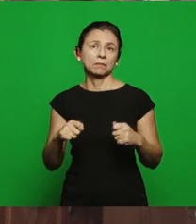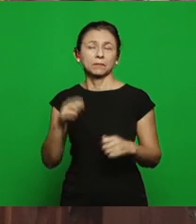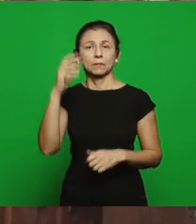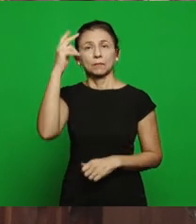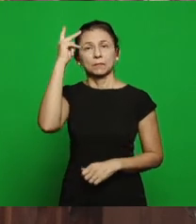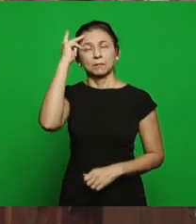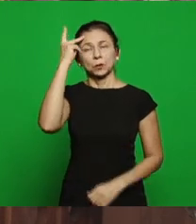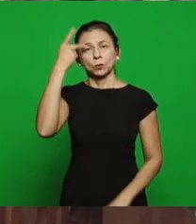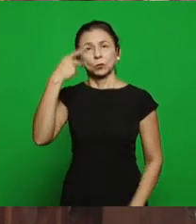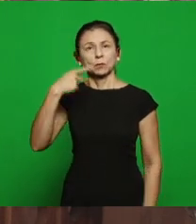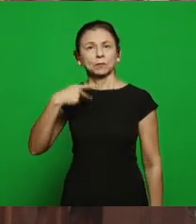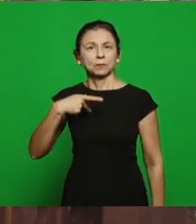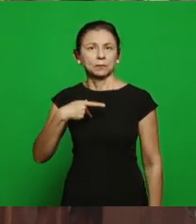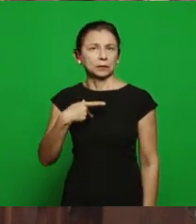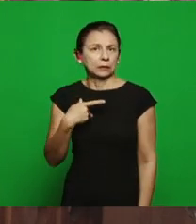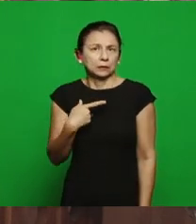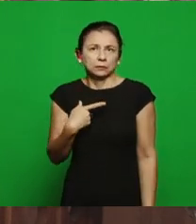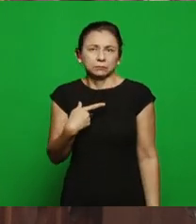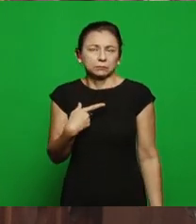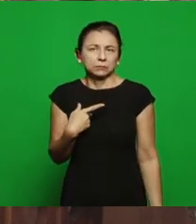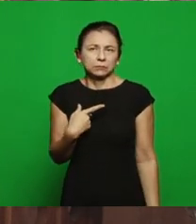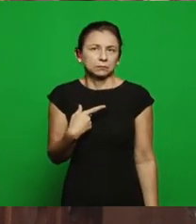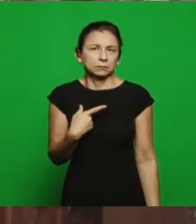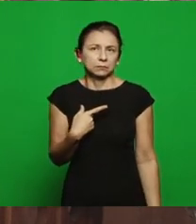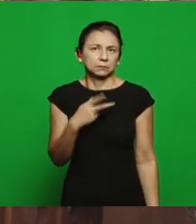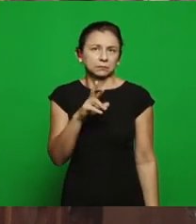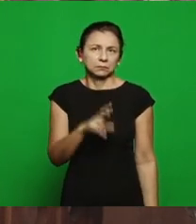it’s their own existence that can’t be